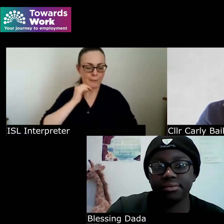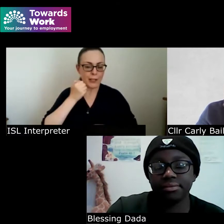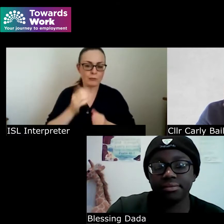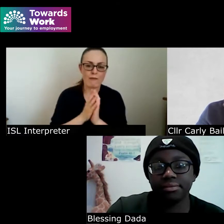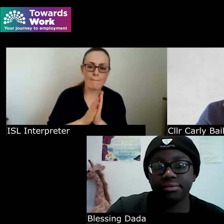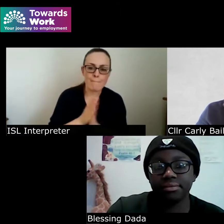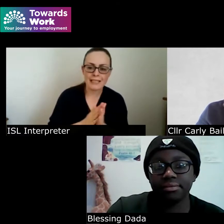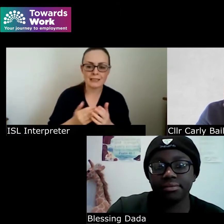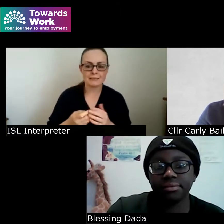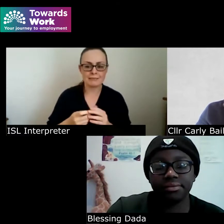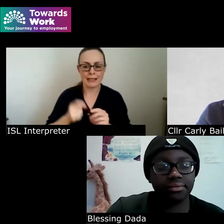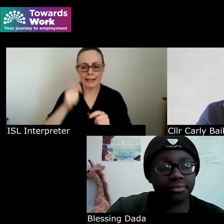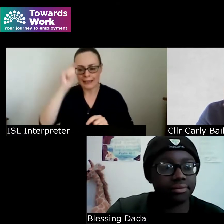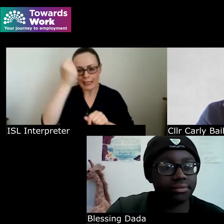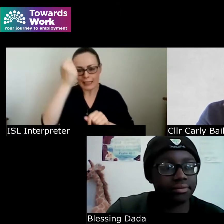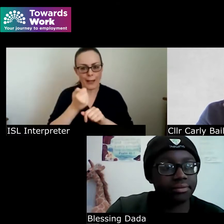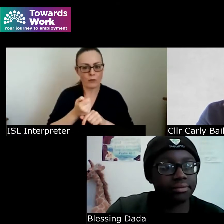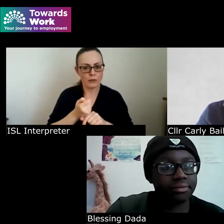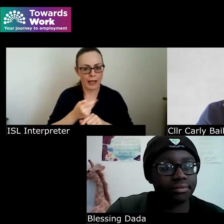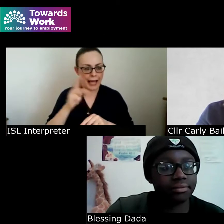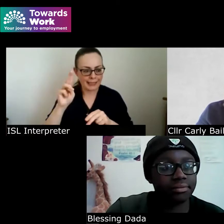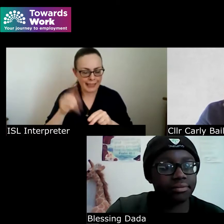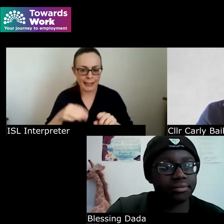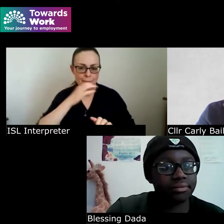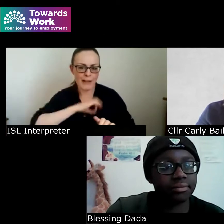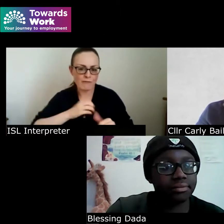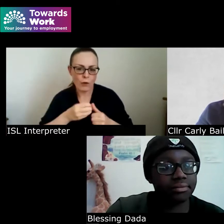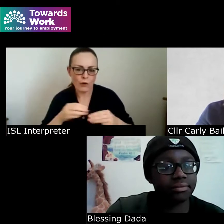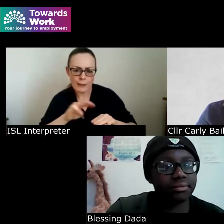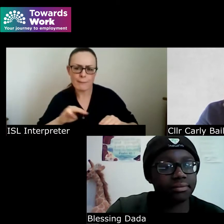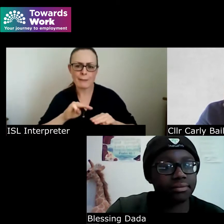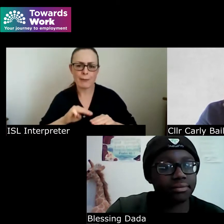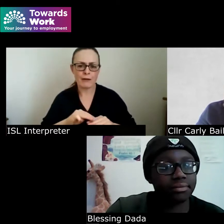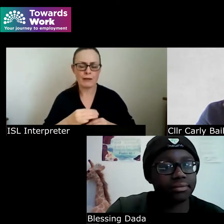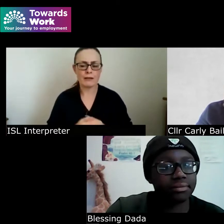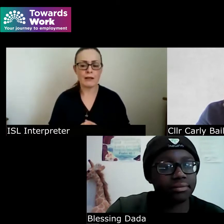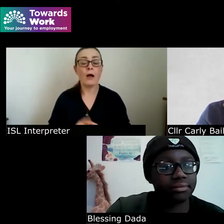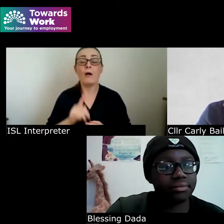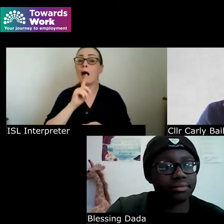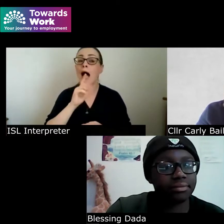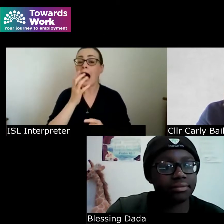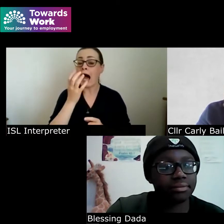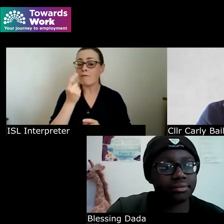going to potentially have from what we're doing I think as well there's an advantage Carly to having